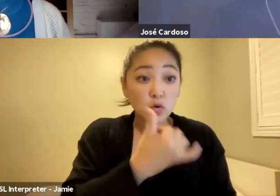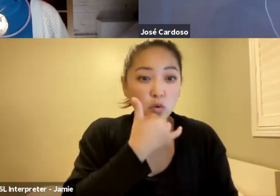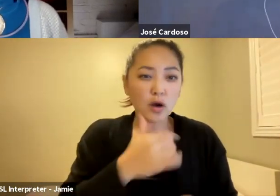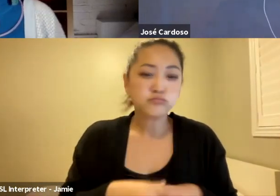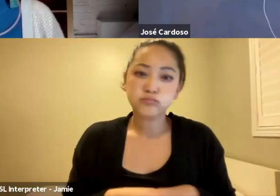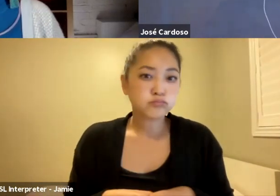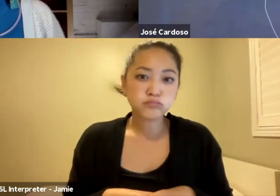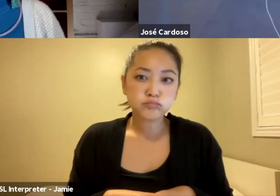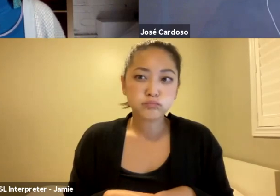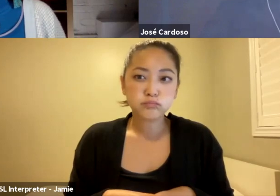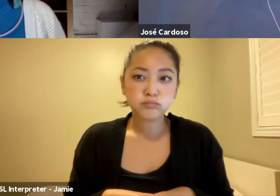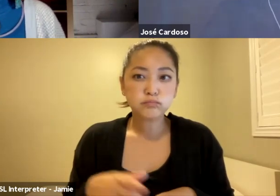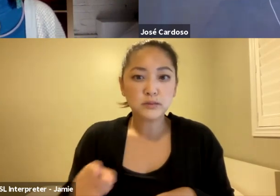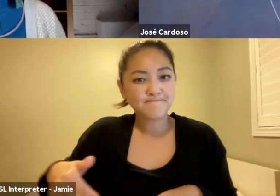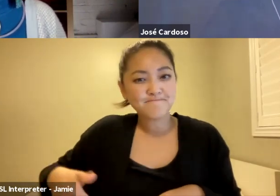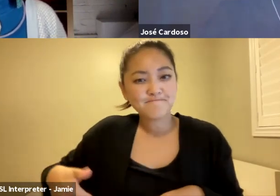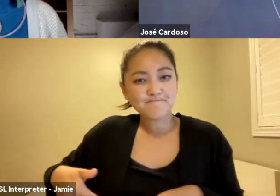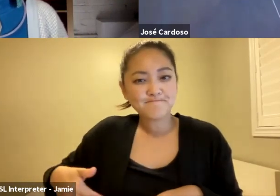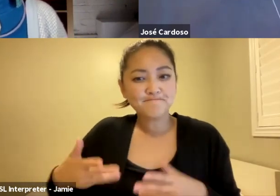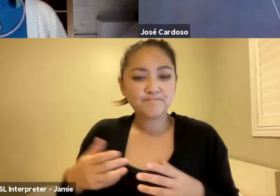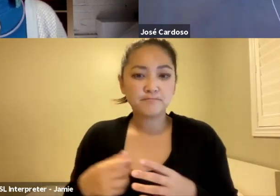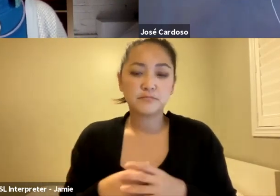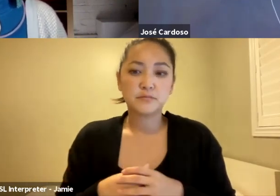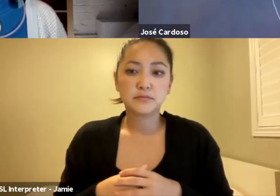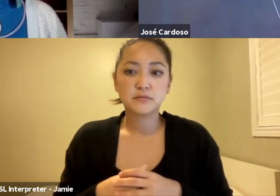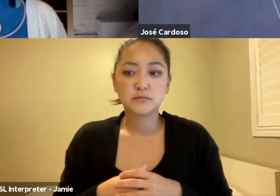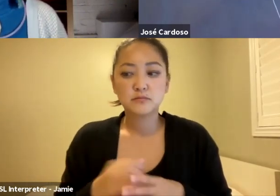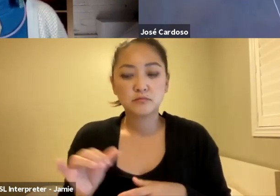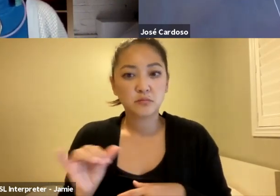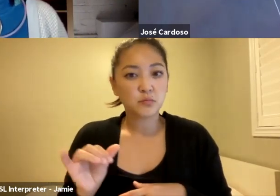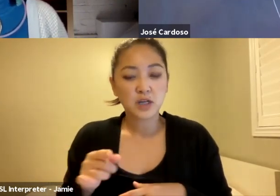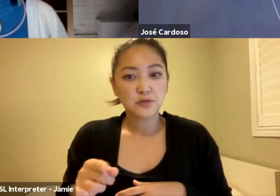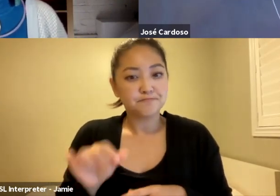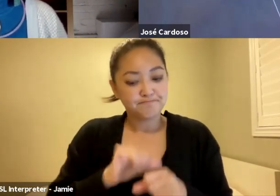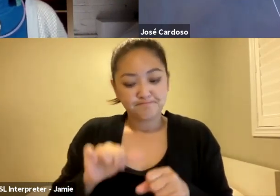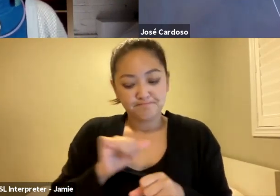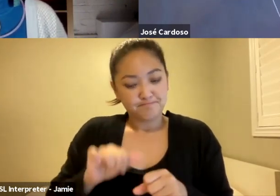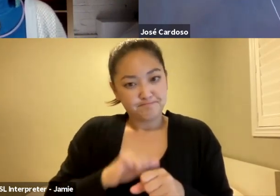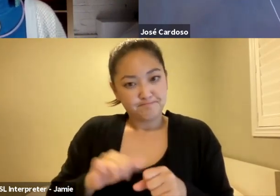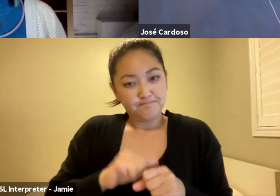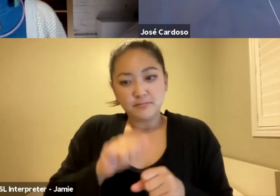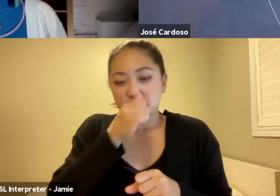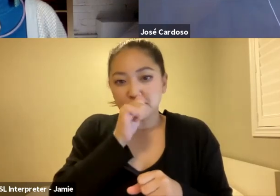And then persistence. I don't know how making films in Canada is, but here